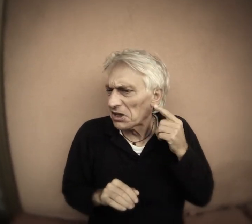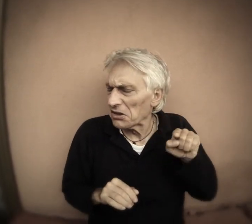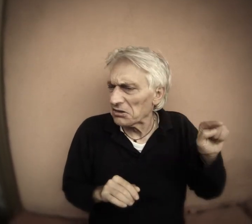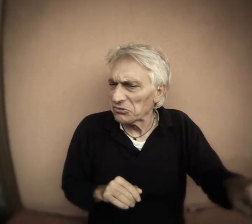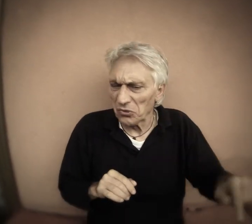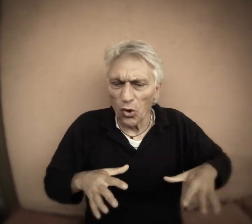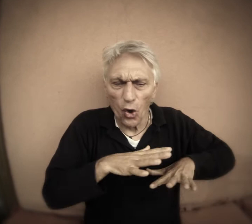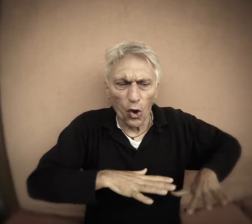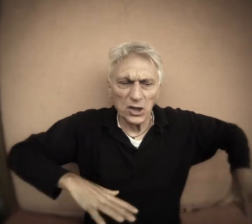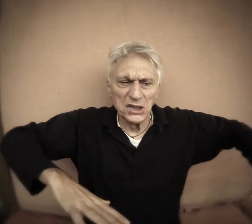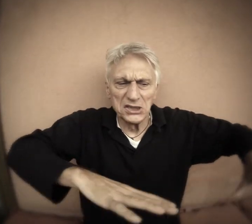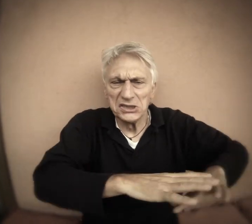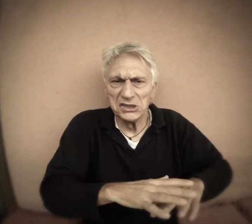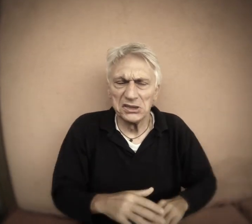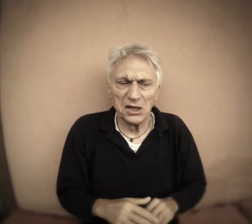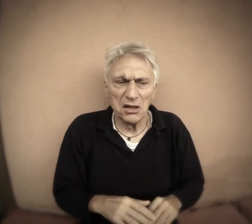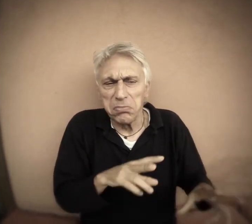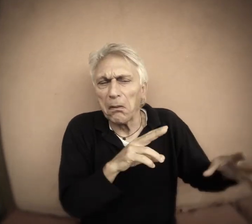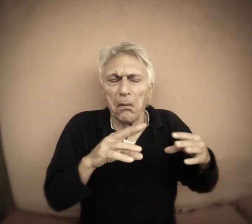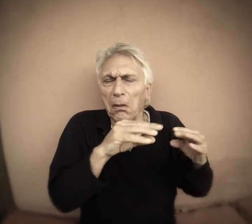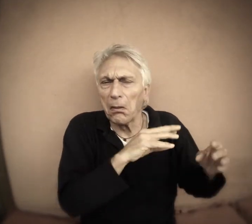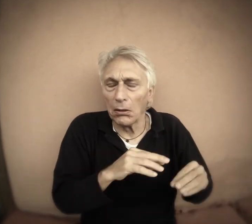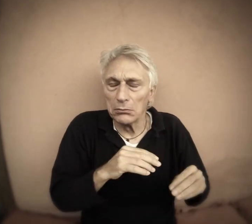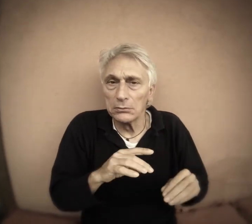hears voices coming from the backyard